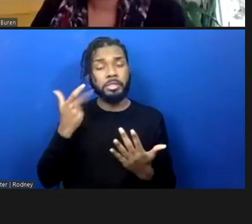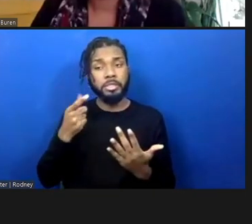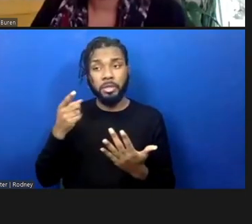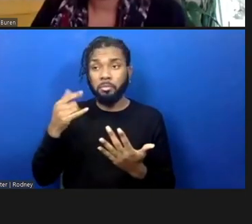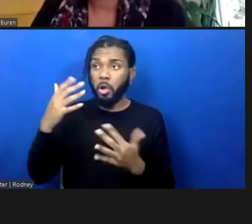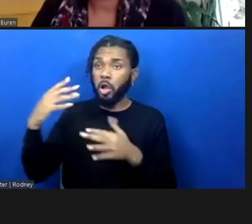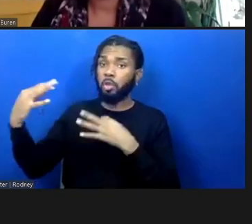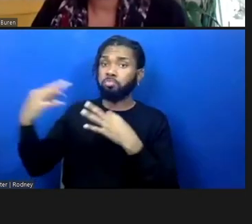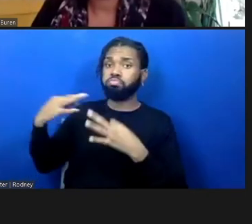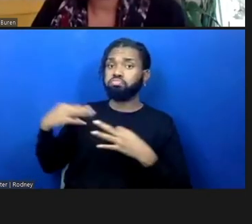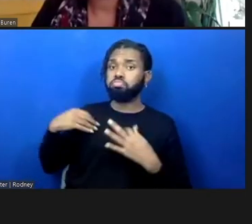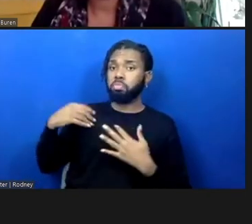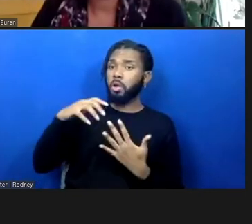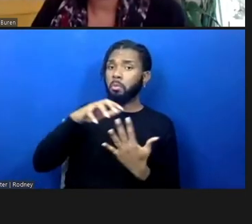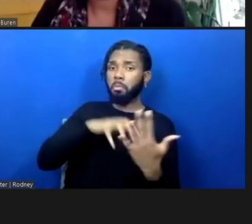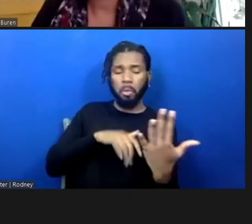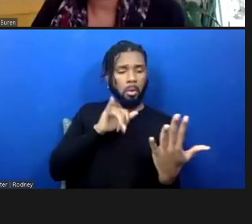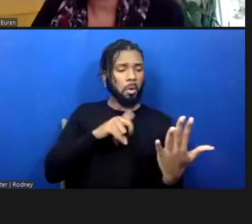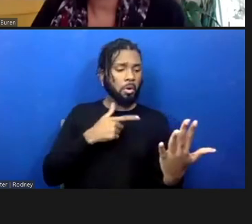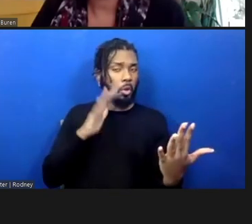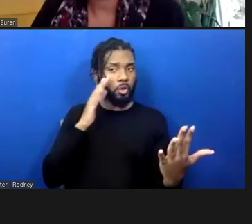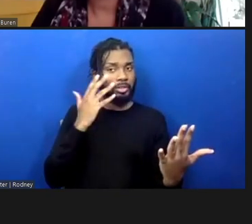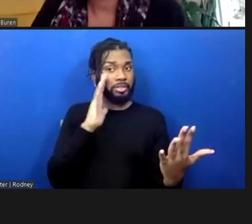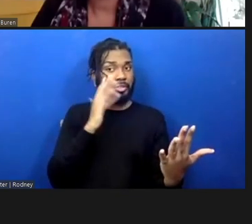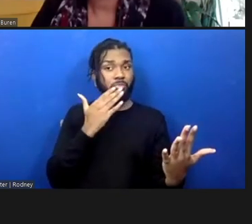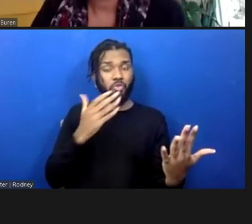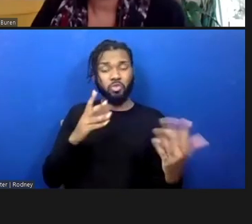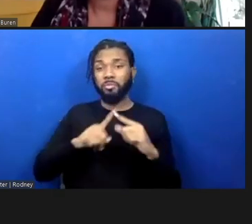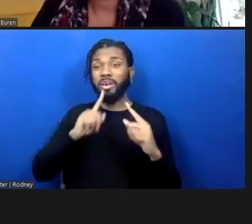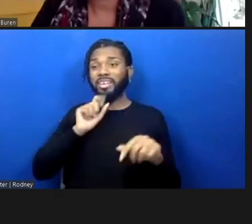is moving us forward, that may not, and that we really do need to take the time